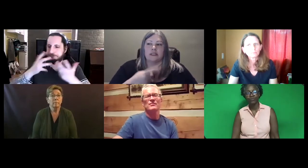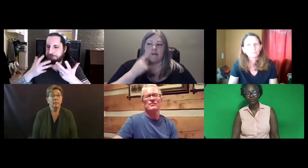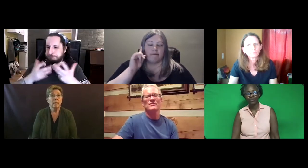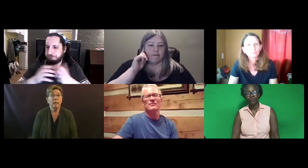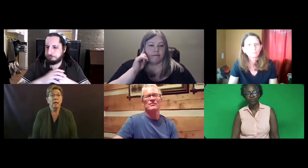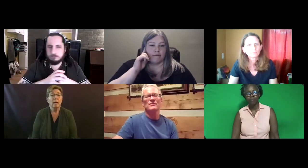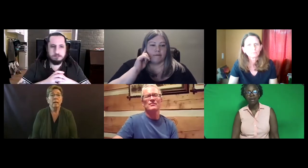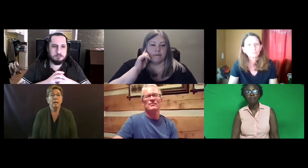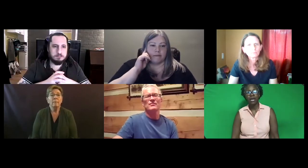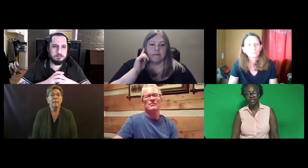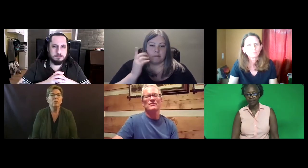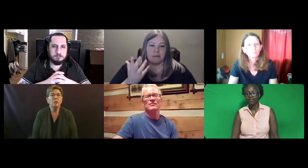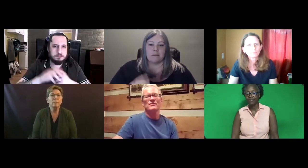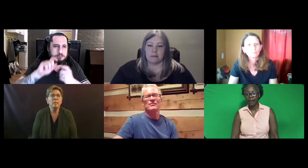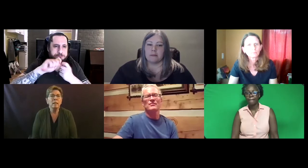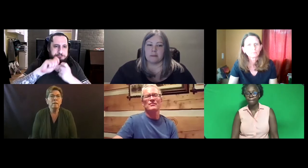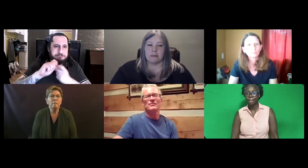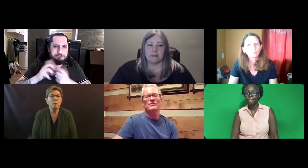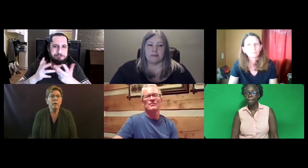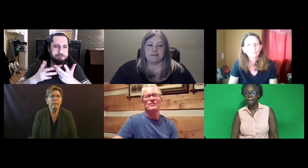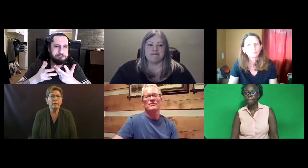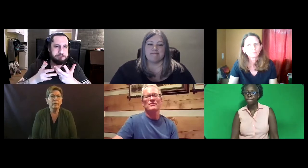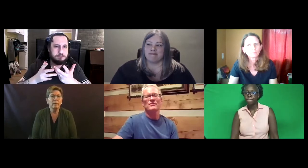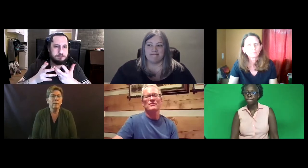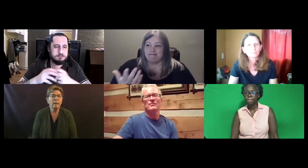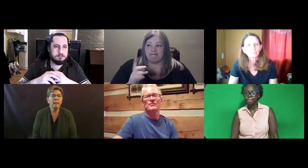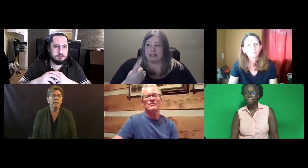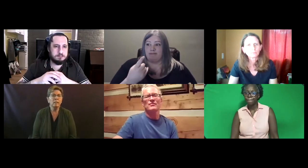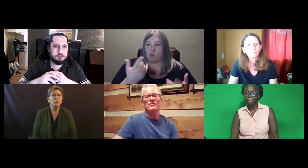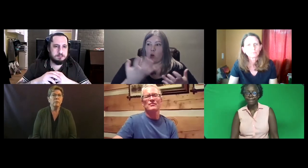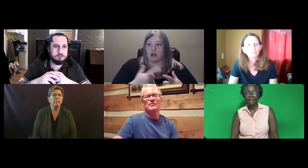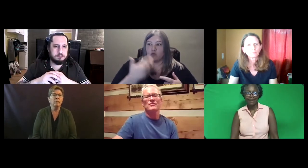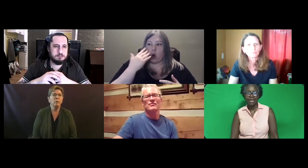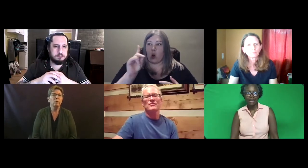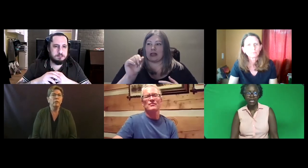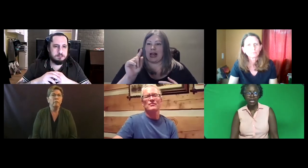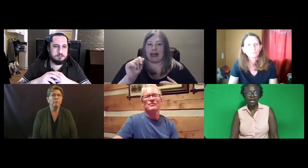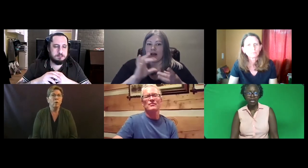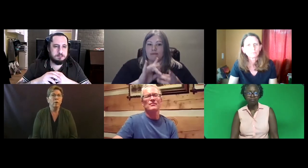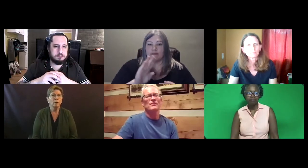Jon: In terms of what? I'd like to know specifically what you're looking for?